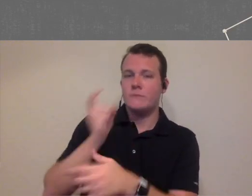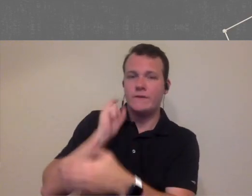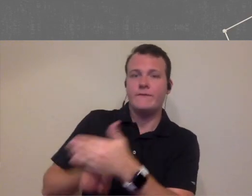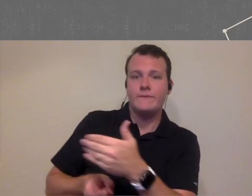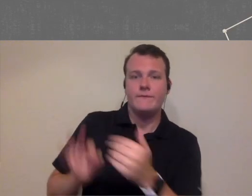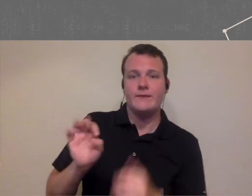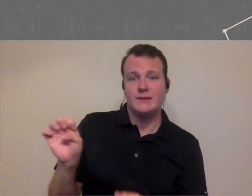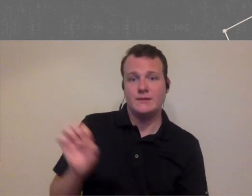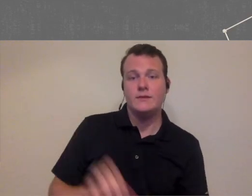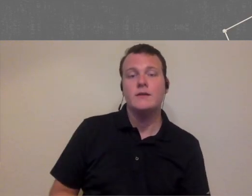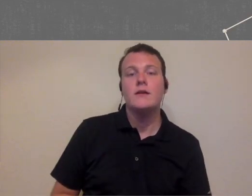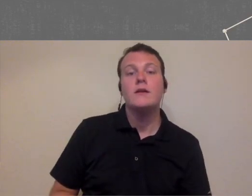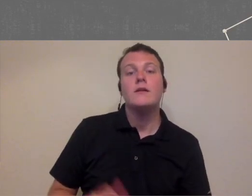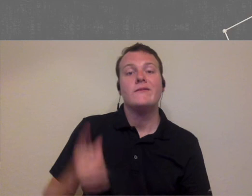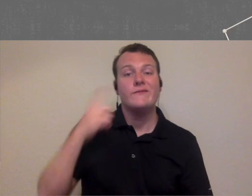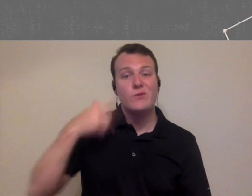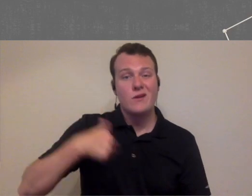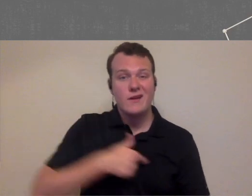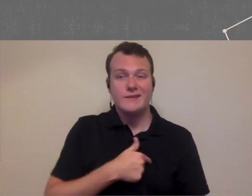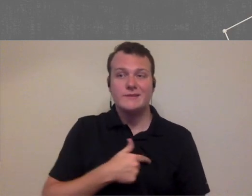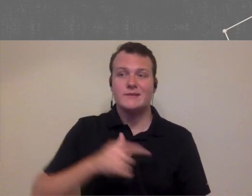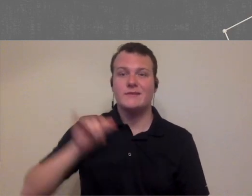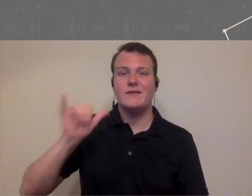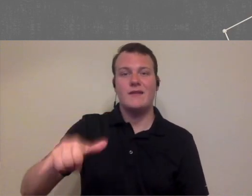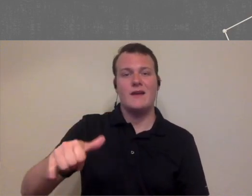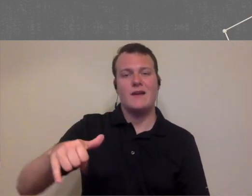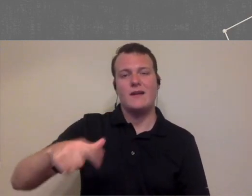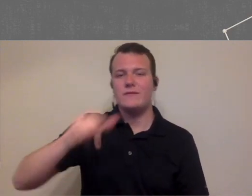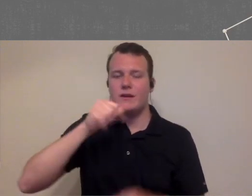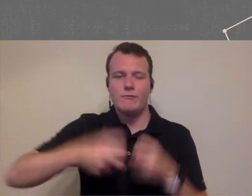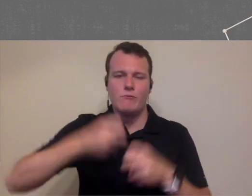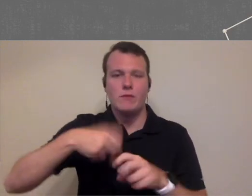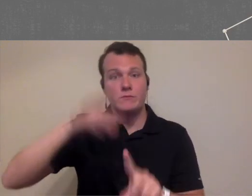phenotype attached to it so for us we don't really have that much of an issue